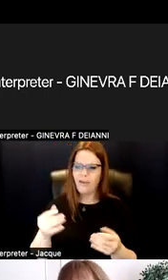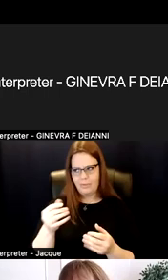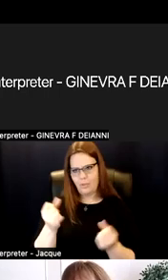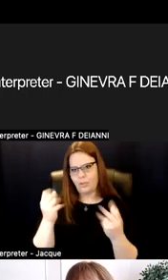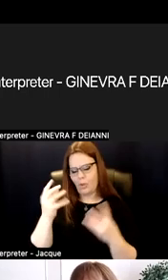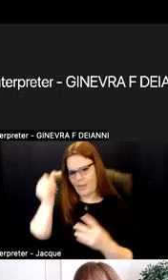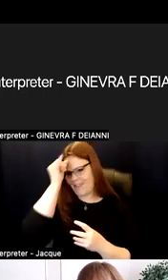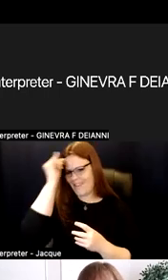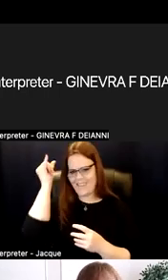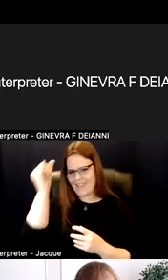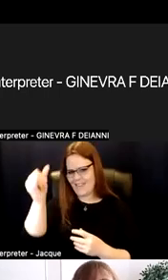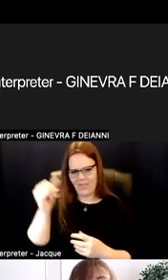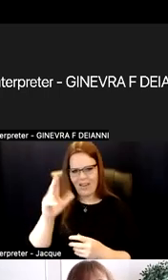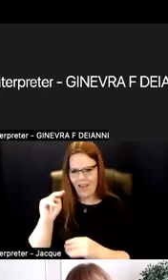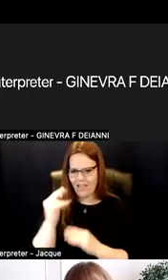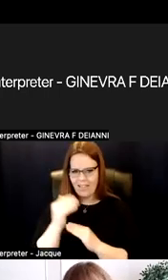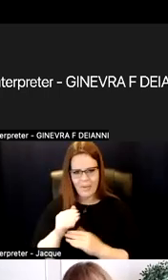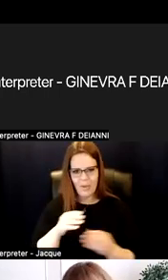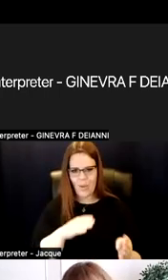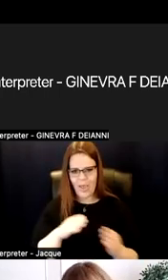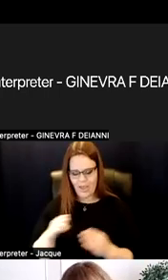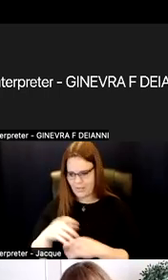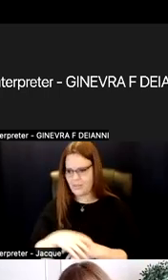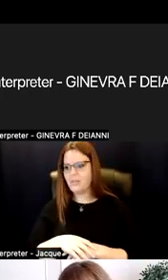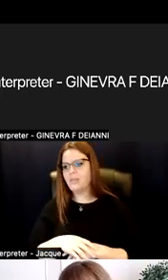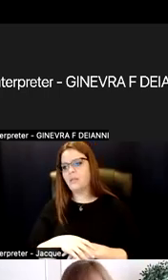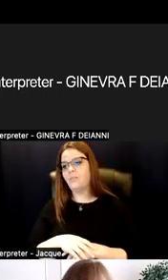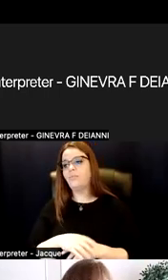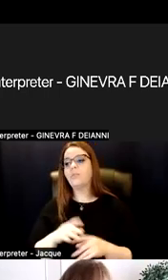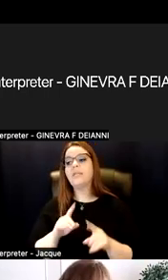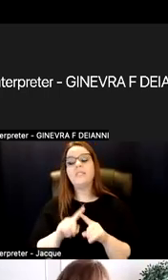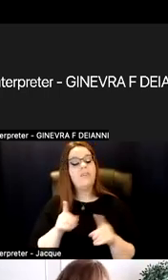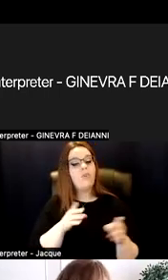Varied ways for showing what they have learned, how can they best demonstrate that.